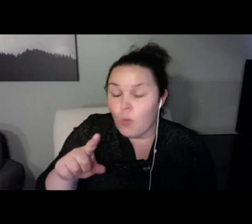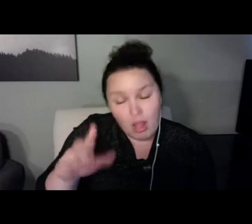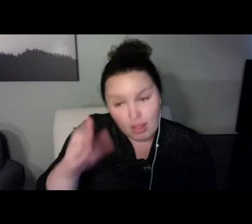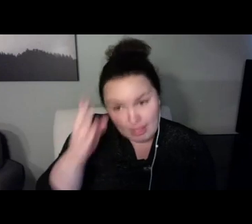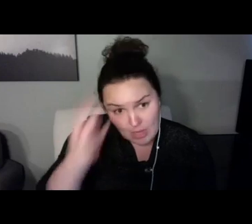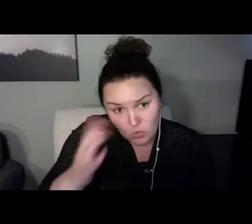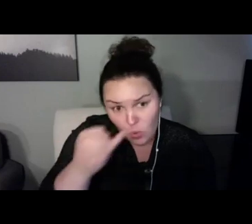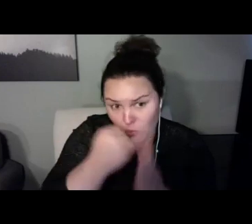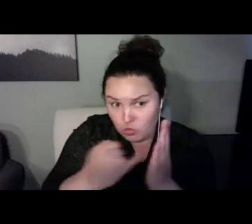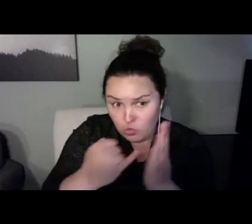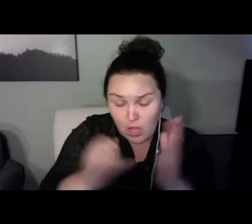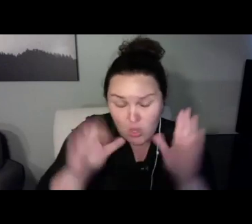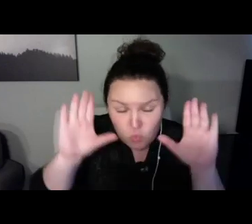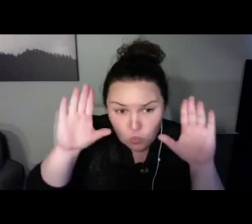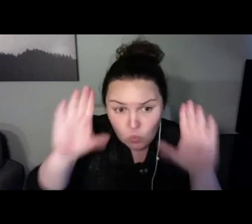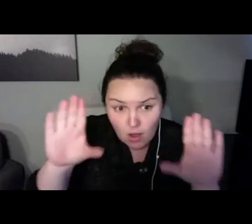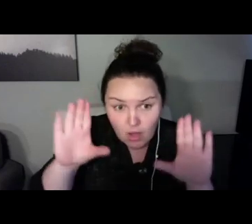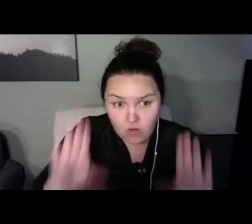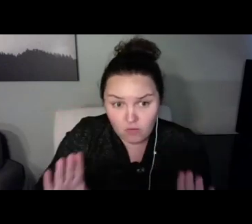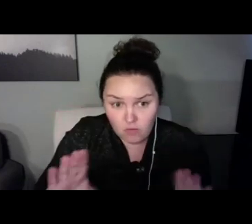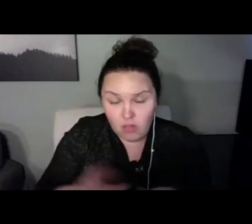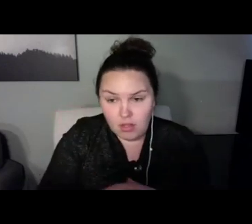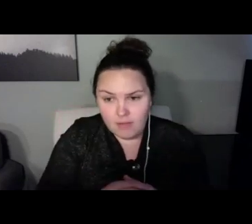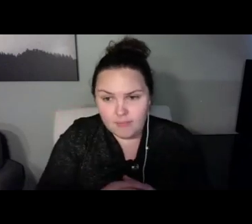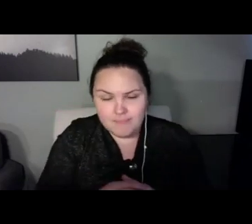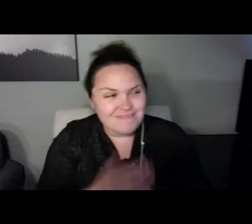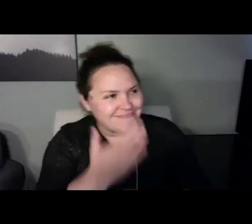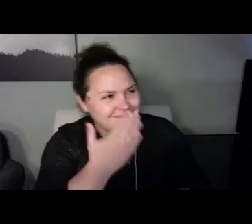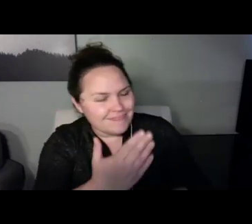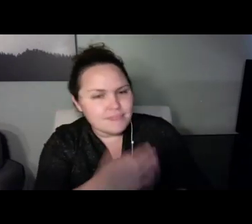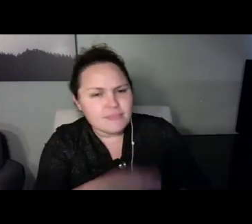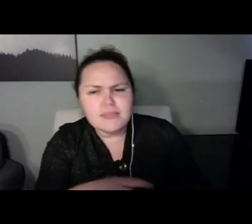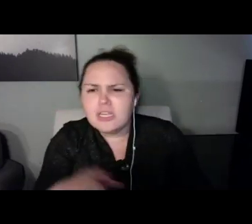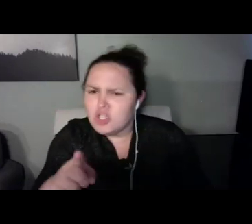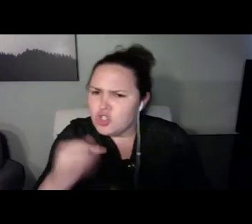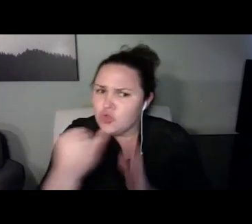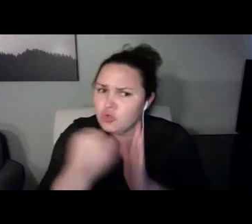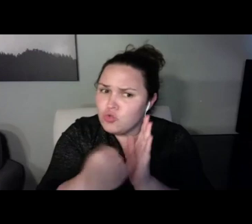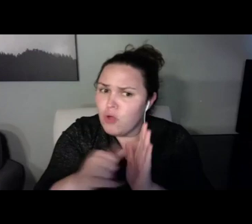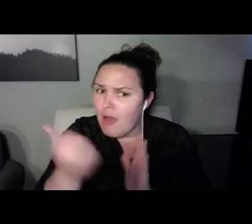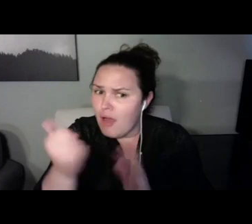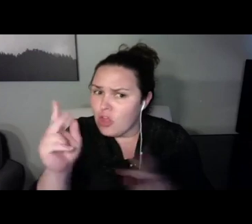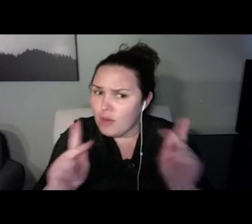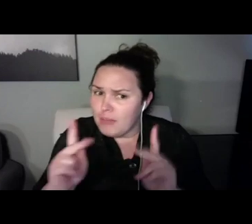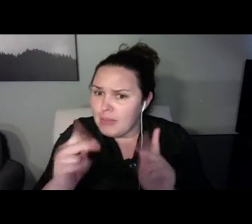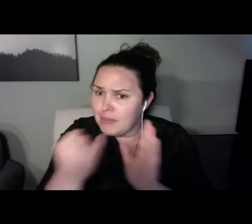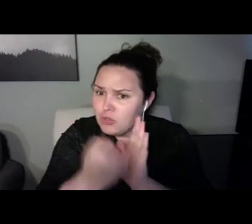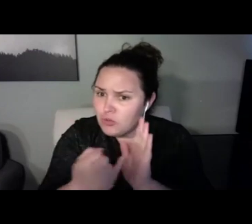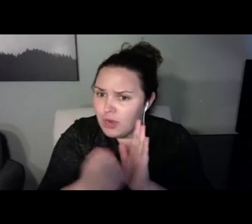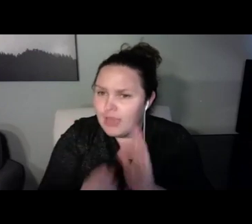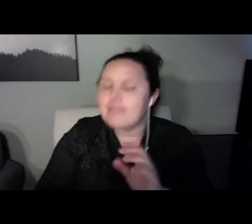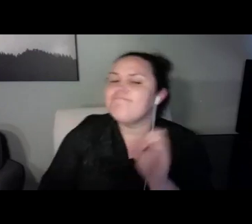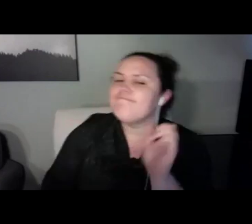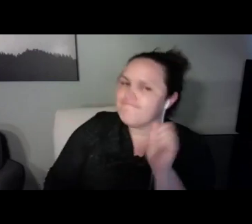wither that canes and I think that was so instrumental for her accepting the cane so readily. And it helped her.